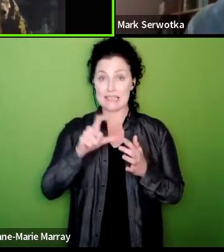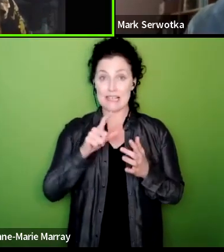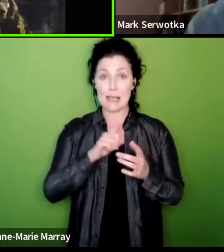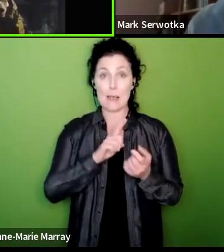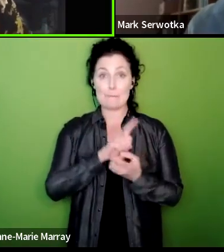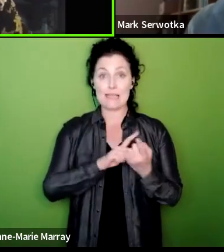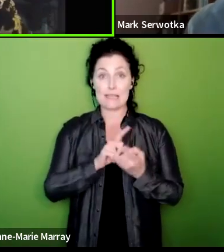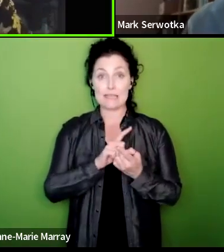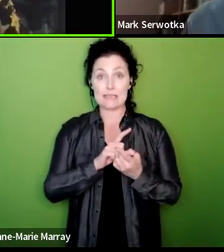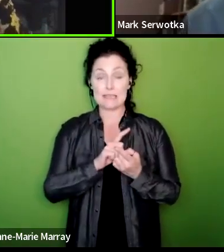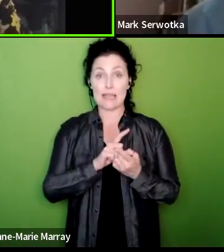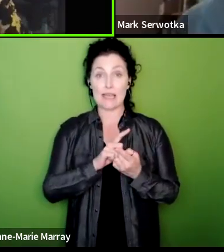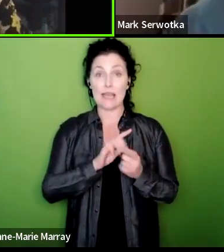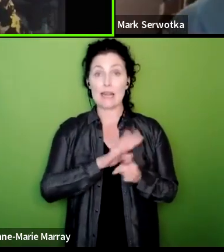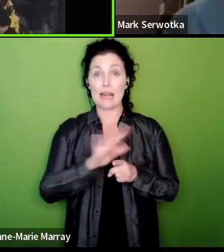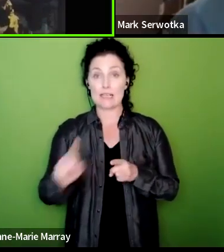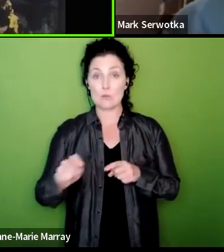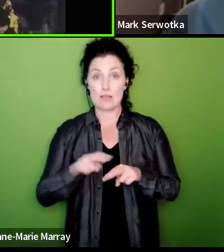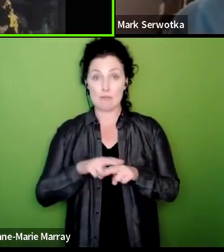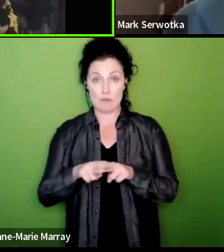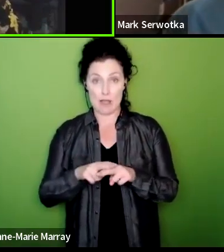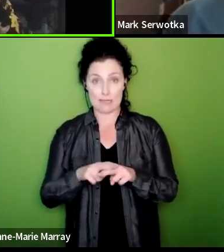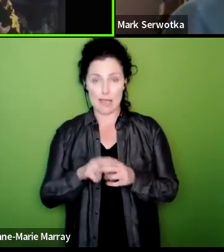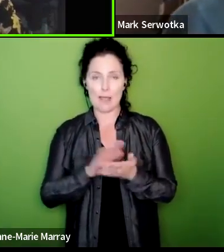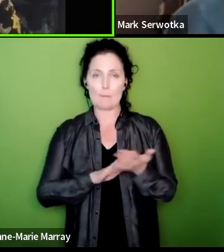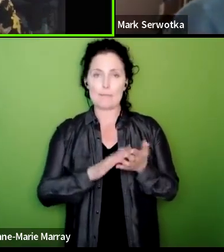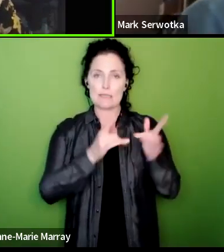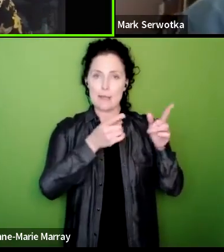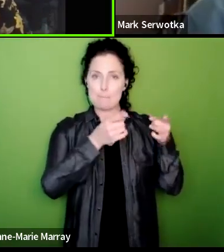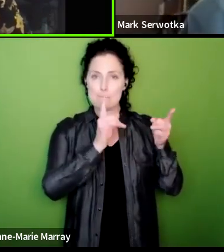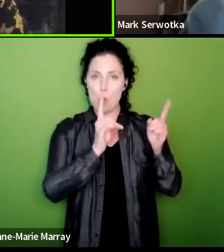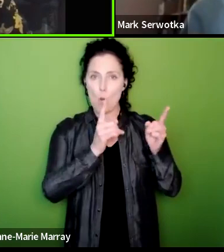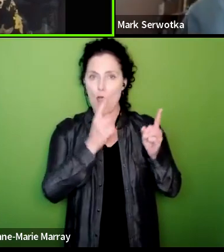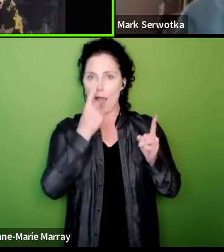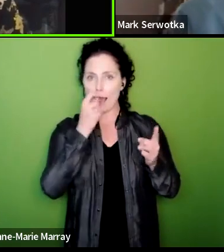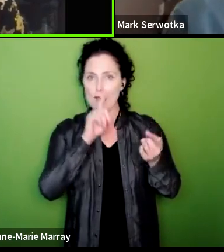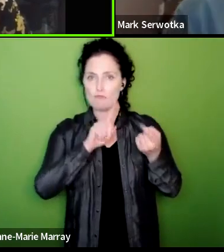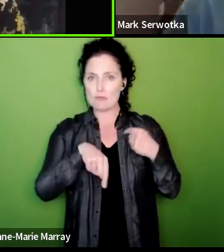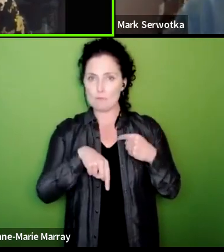employer those seven days to come back to us and then we will go from there and as soon as